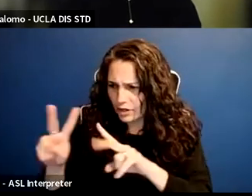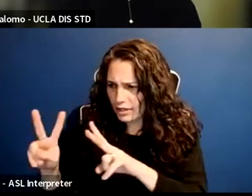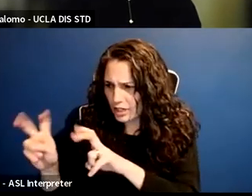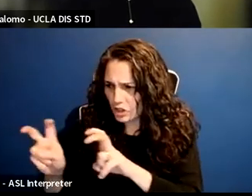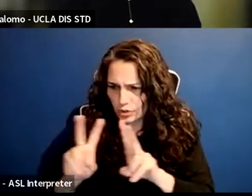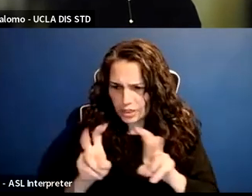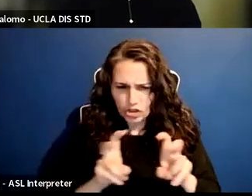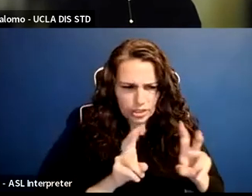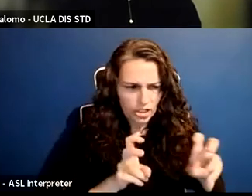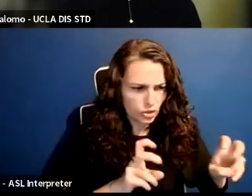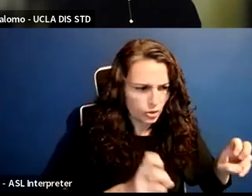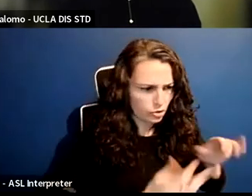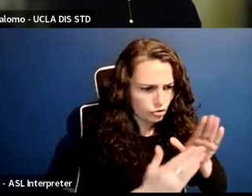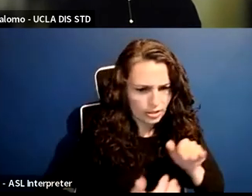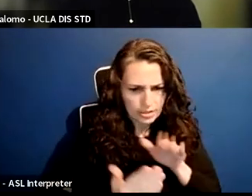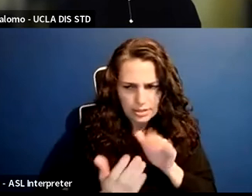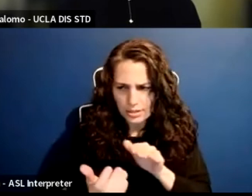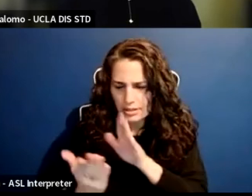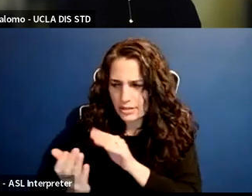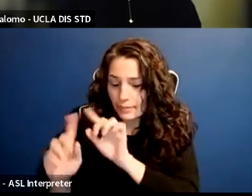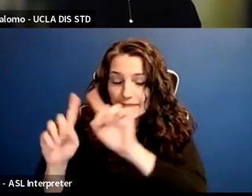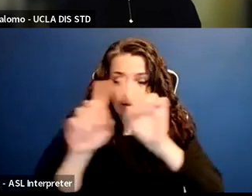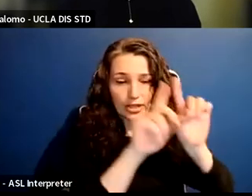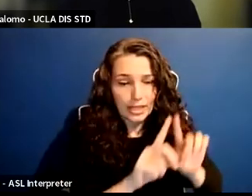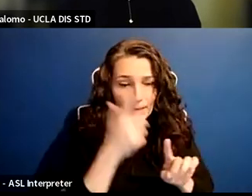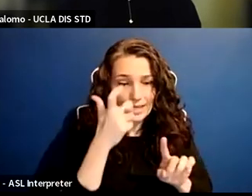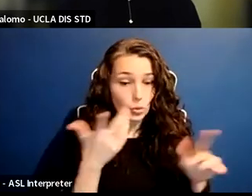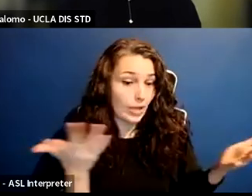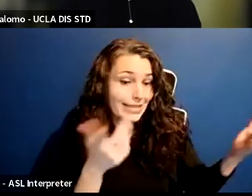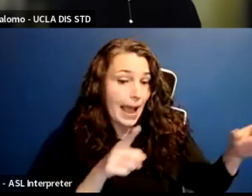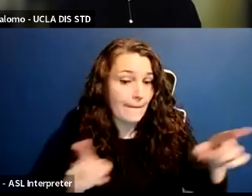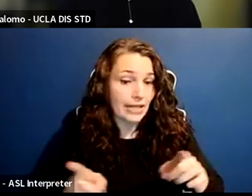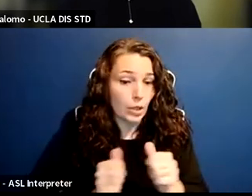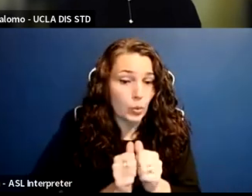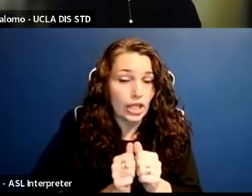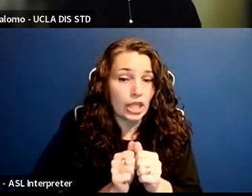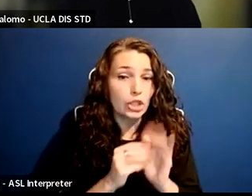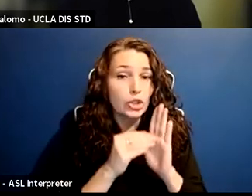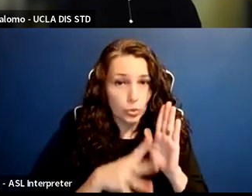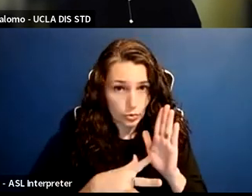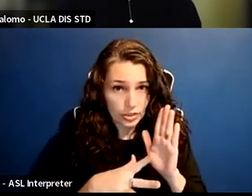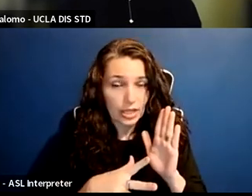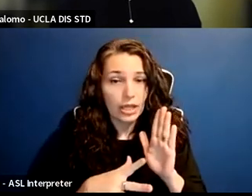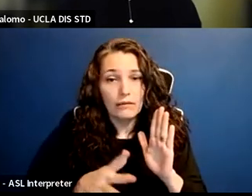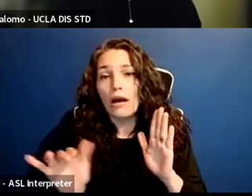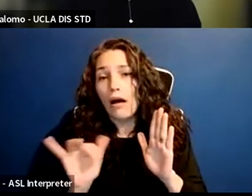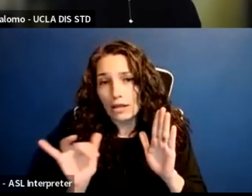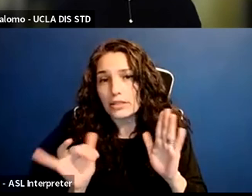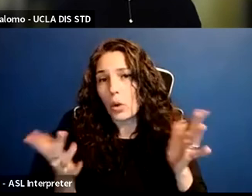What's going on with the students, I think, is both in the tradition of what happens at the UC system,